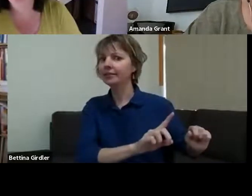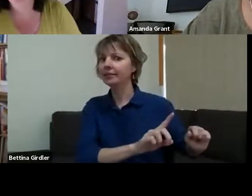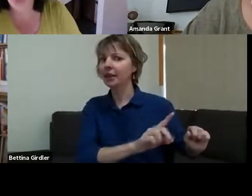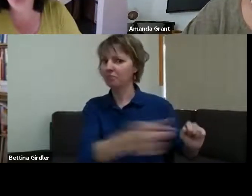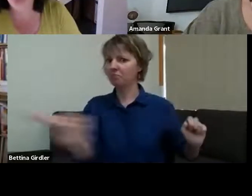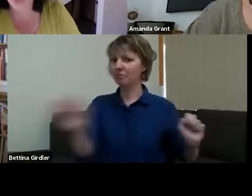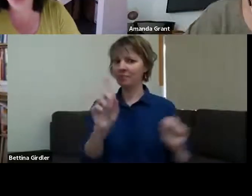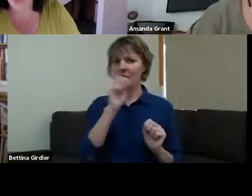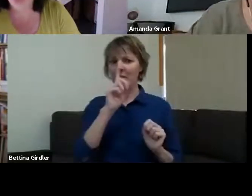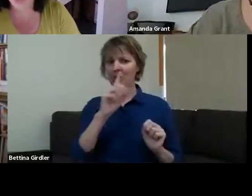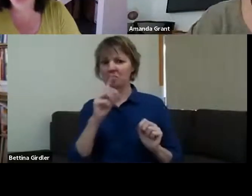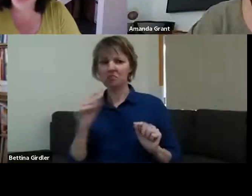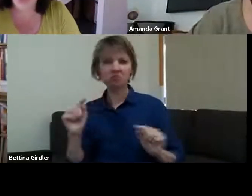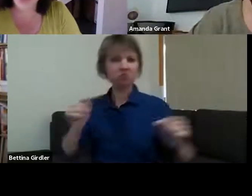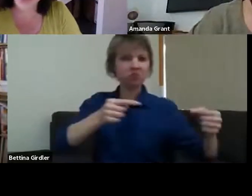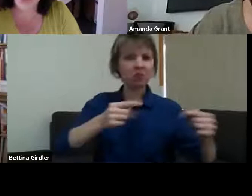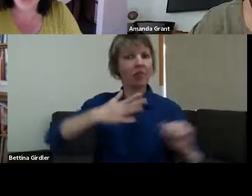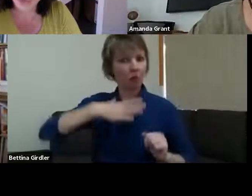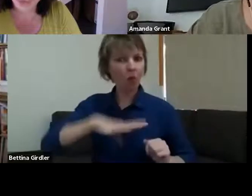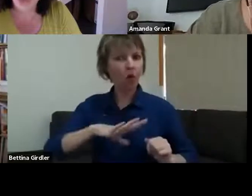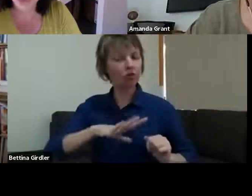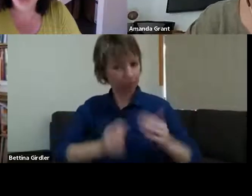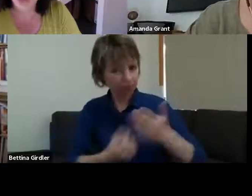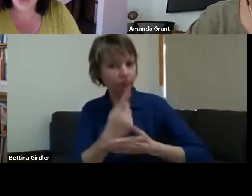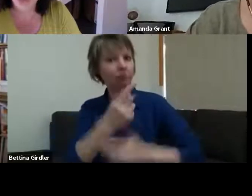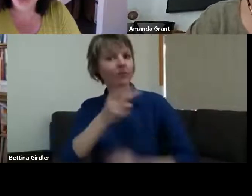everyone - they wanted to see it happen! Could you perhaps explain